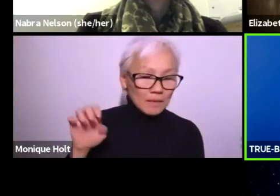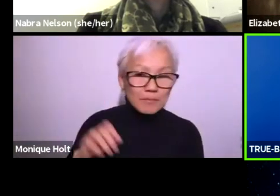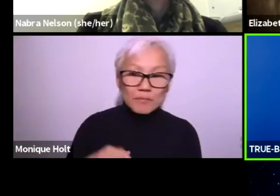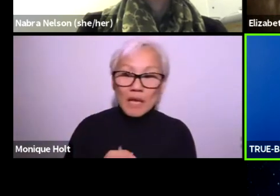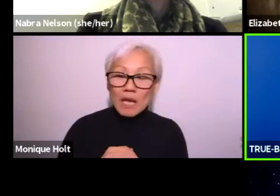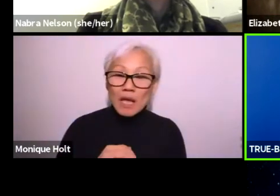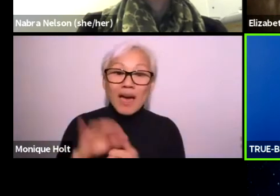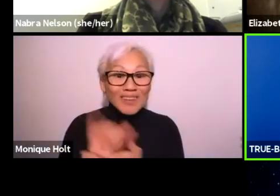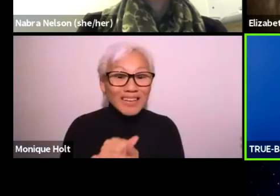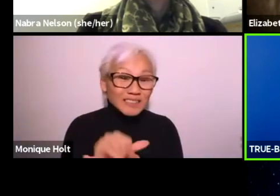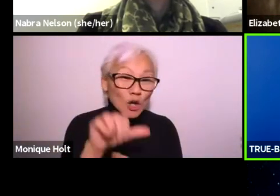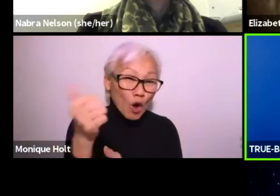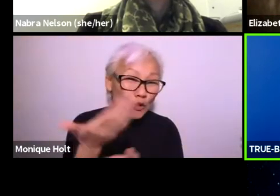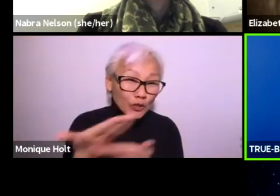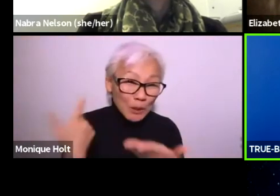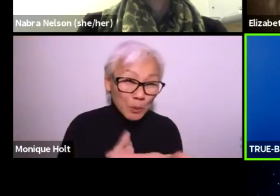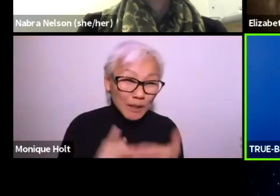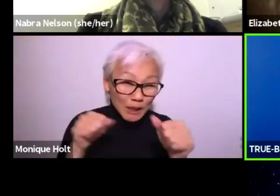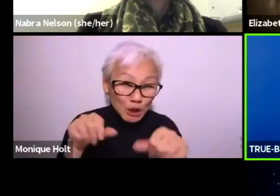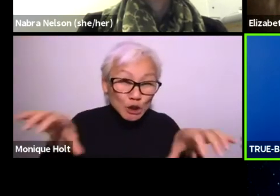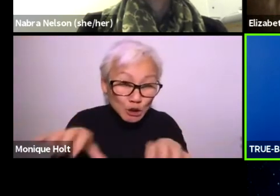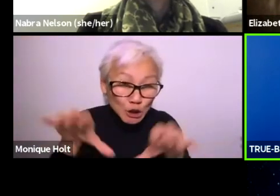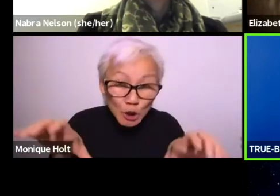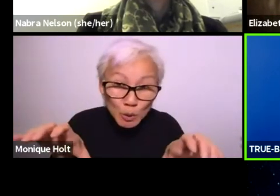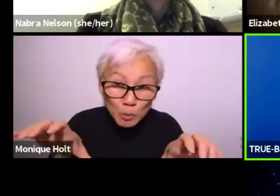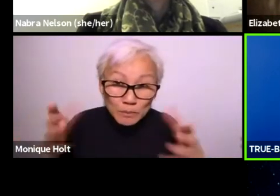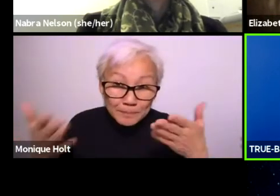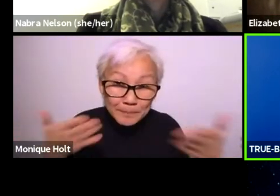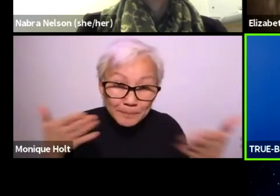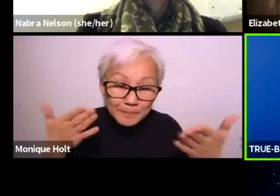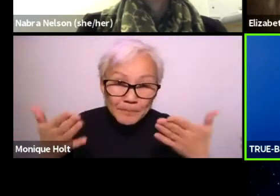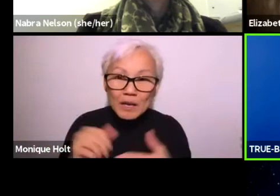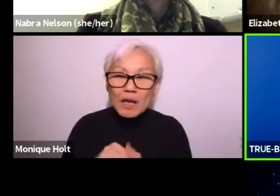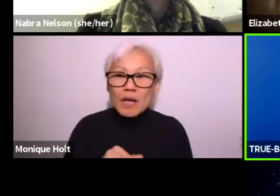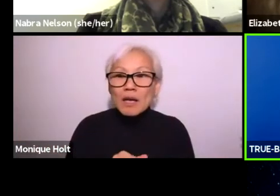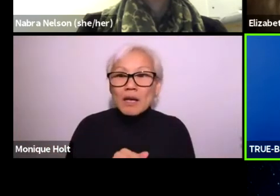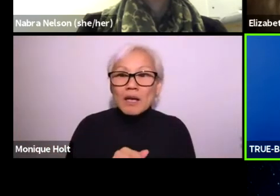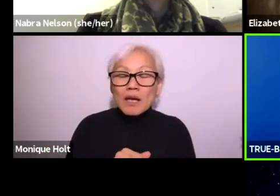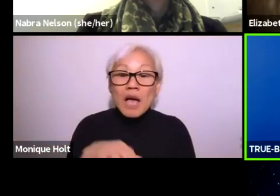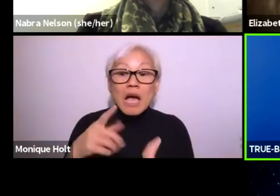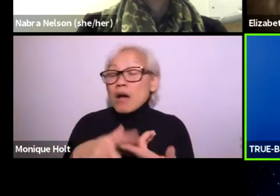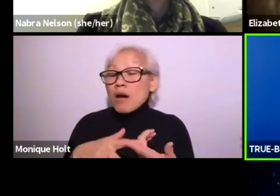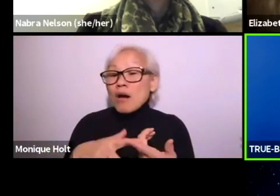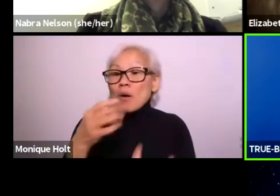and so we set up a bubble, right? So that's another thing that we can do with that population as well.